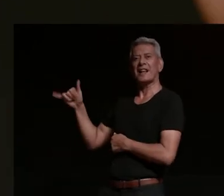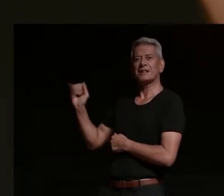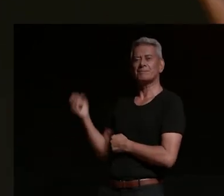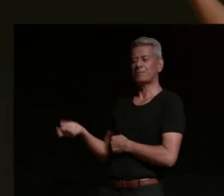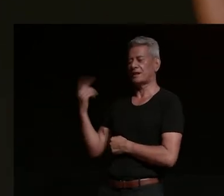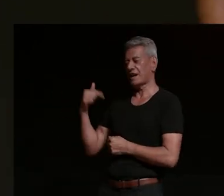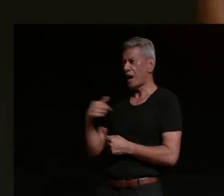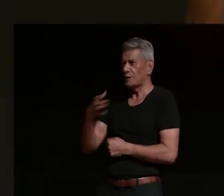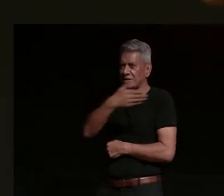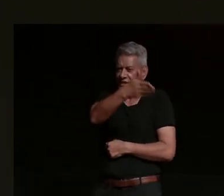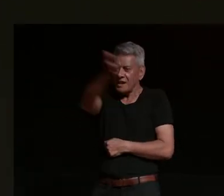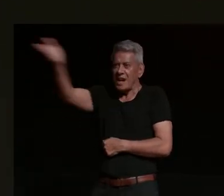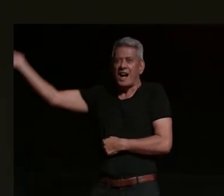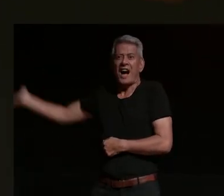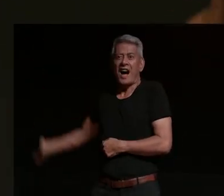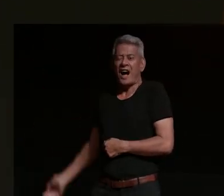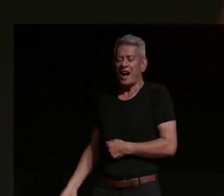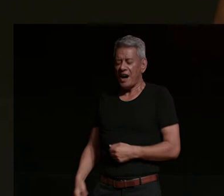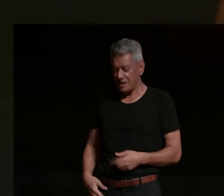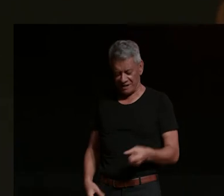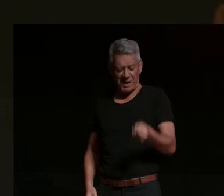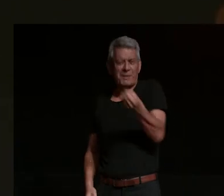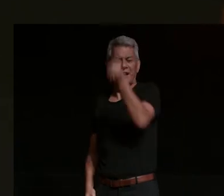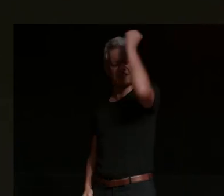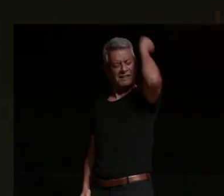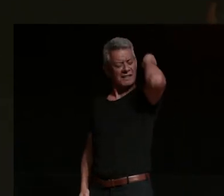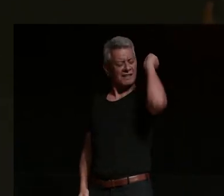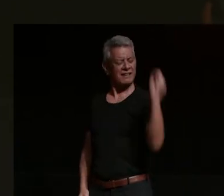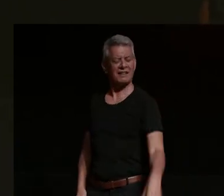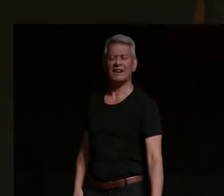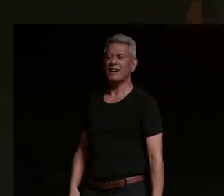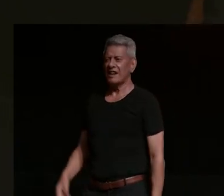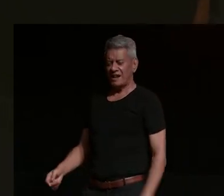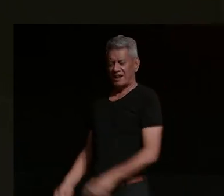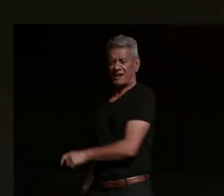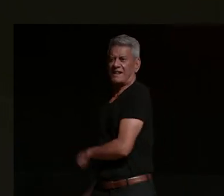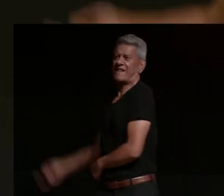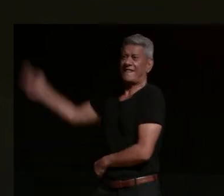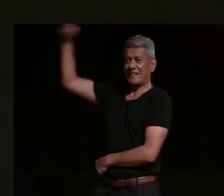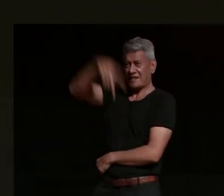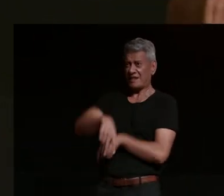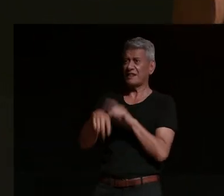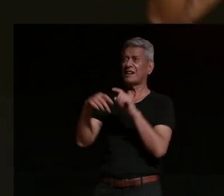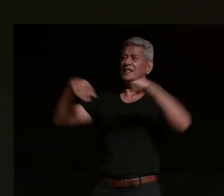the school i would throw my bag to the ground i'd hop on the harley and off we go into the sunset